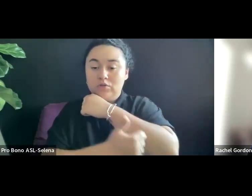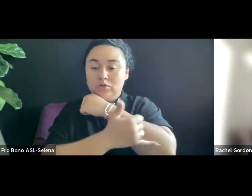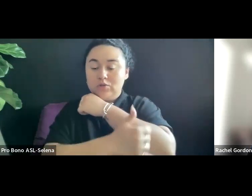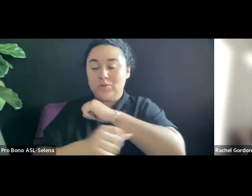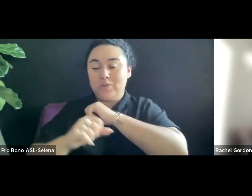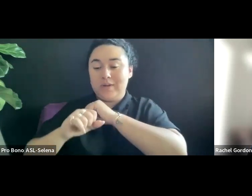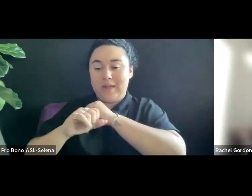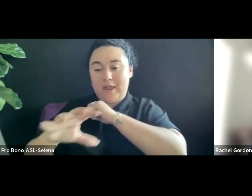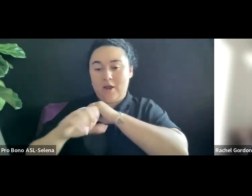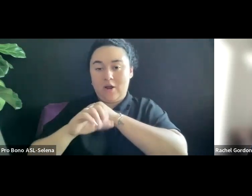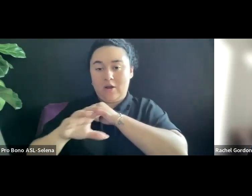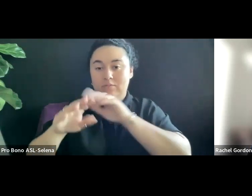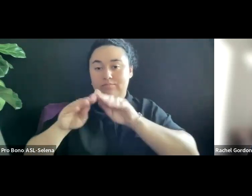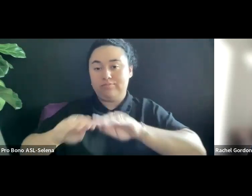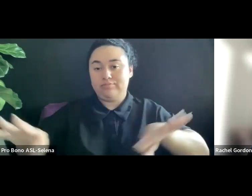PRODUCING PARTNER.